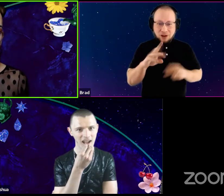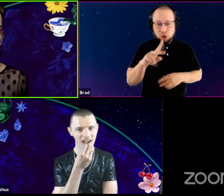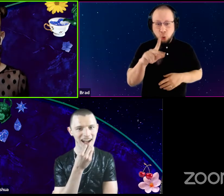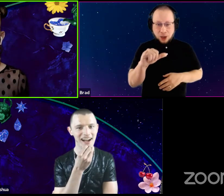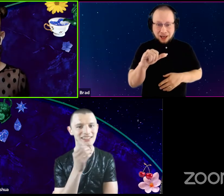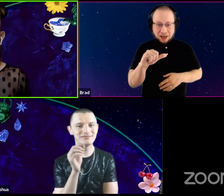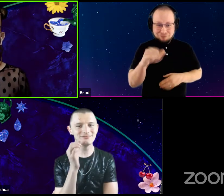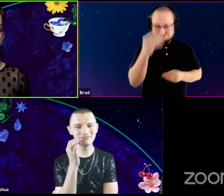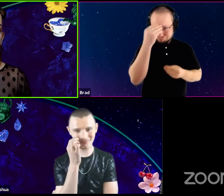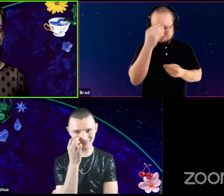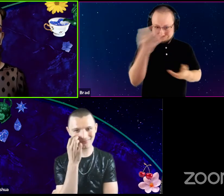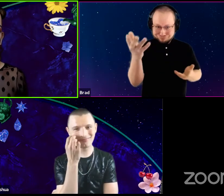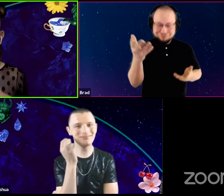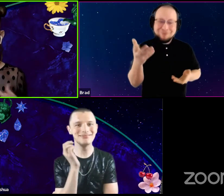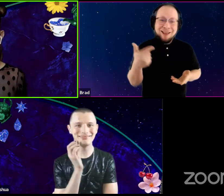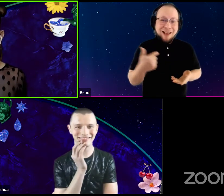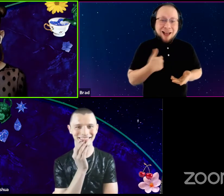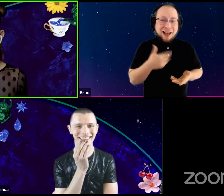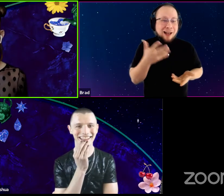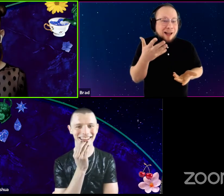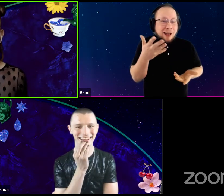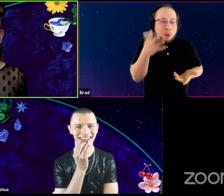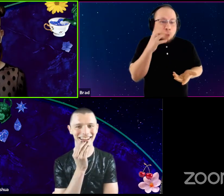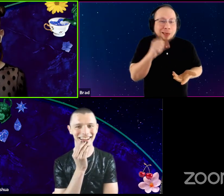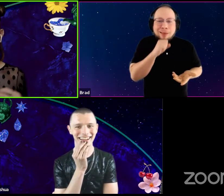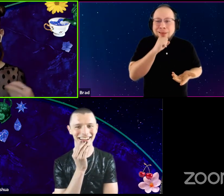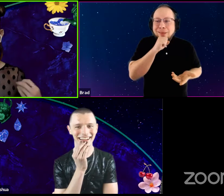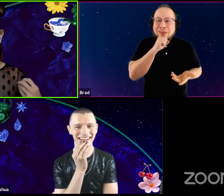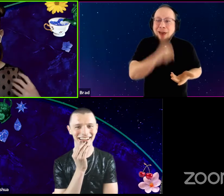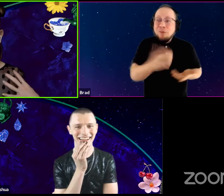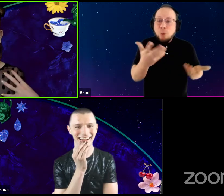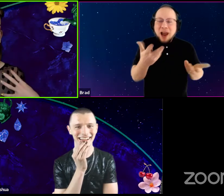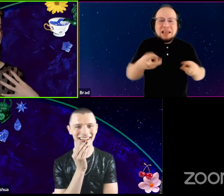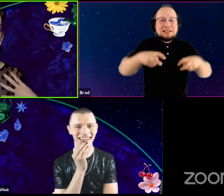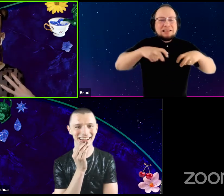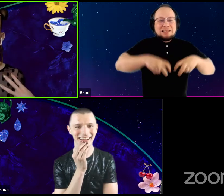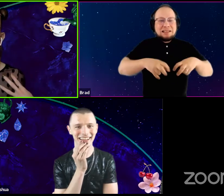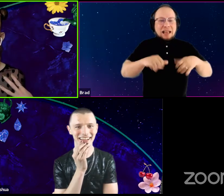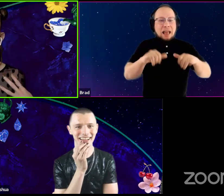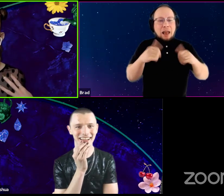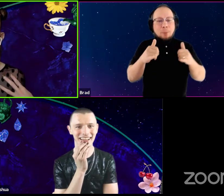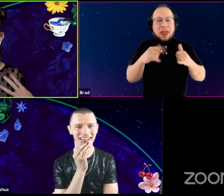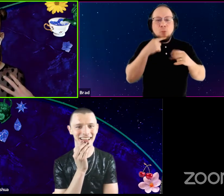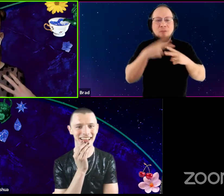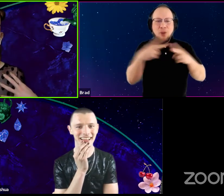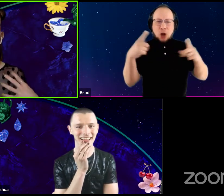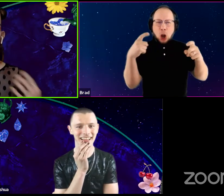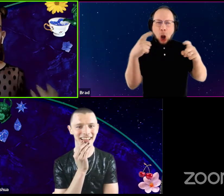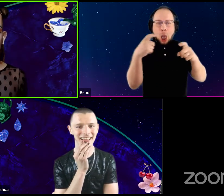Like I would love to sit around and play like very complicated board games.